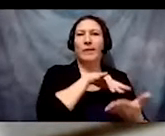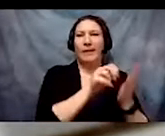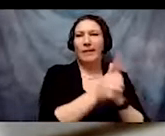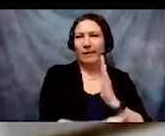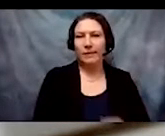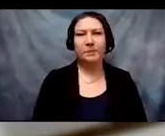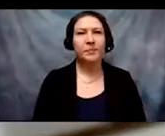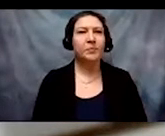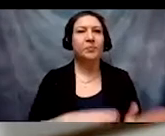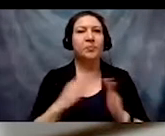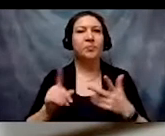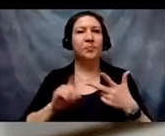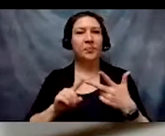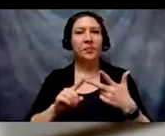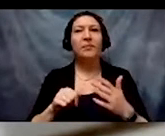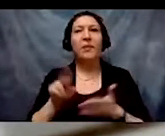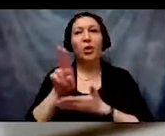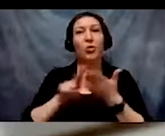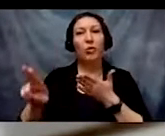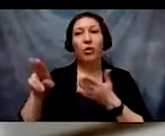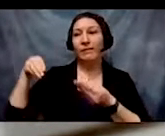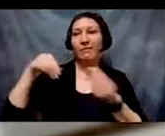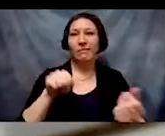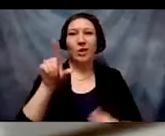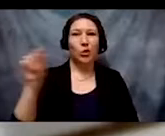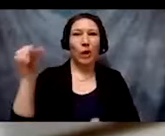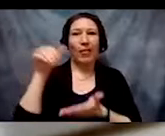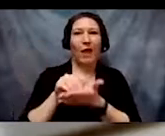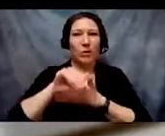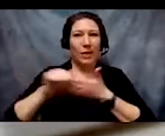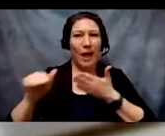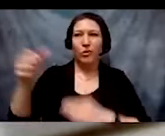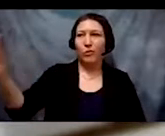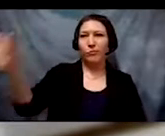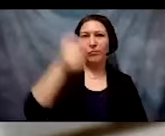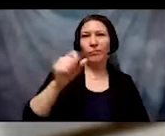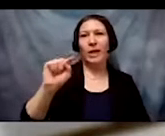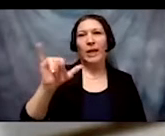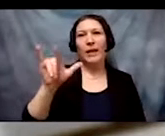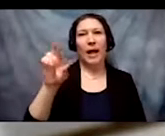$20,000 to bring the movie director, Tyler Perry, in to talk about restorative justice in